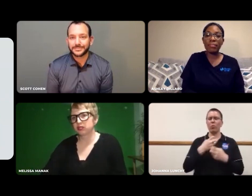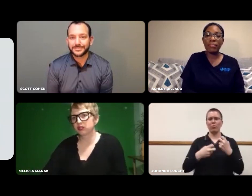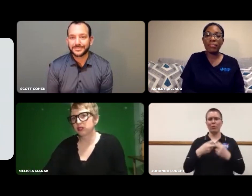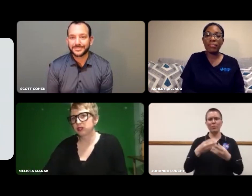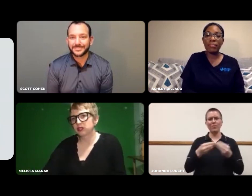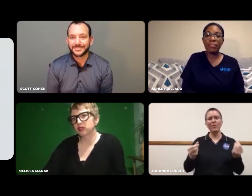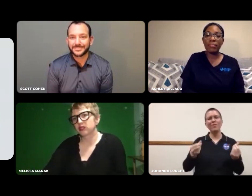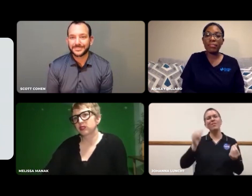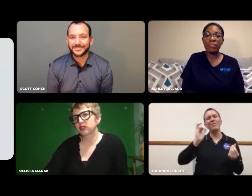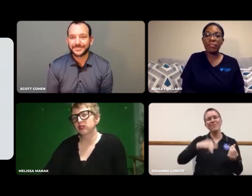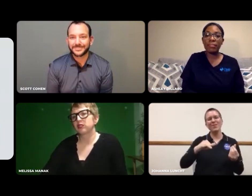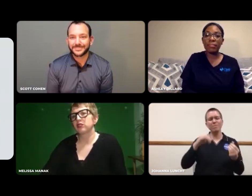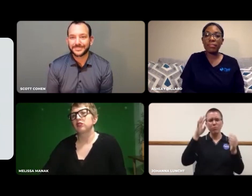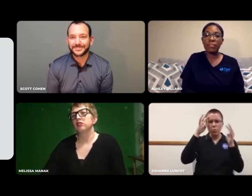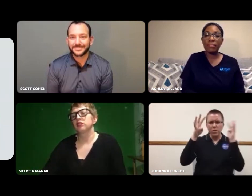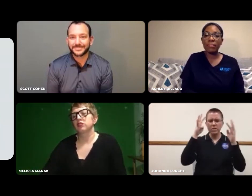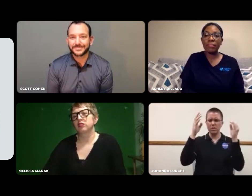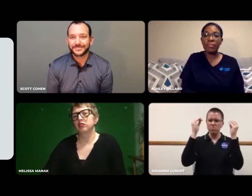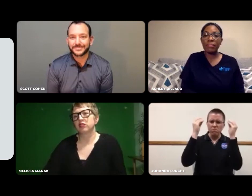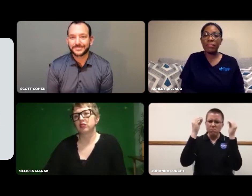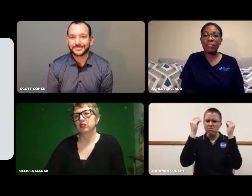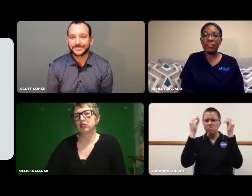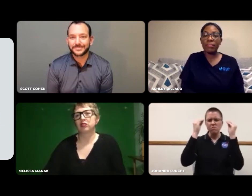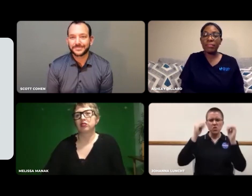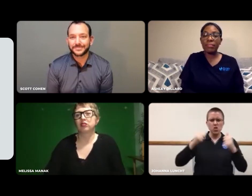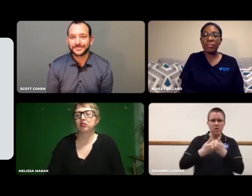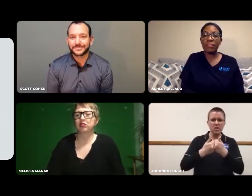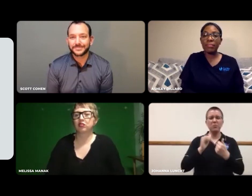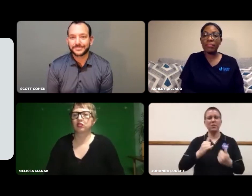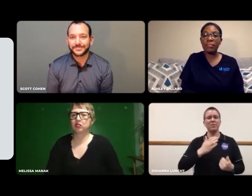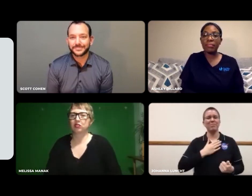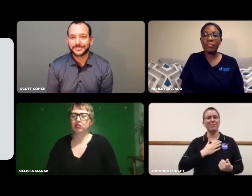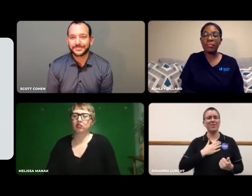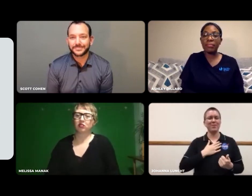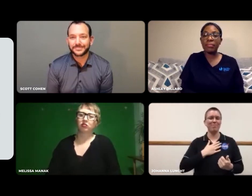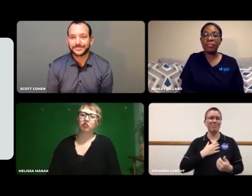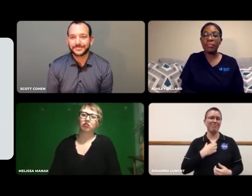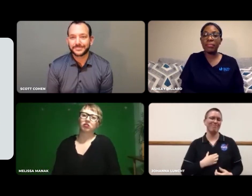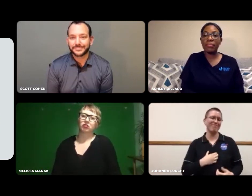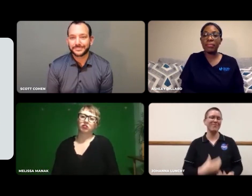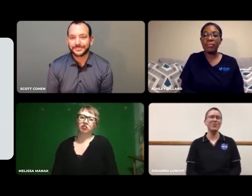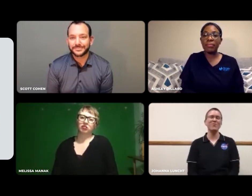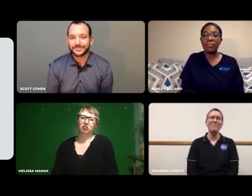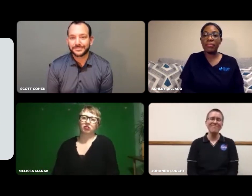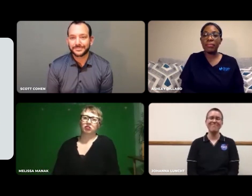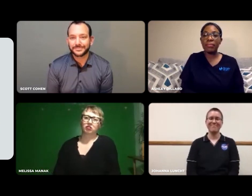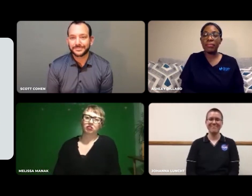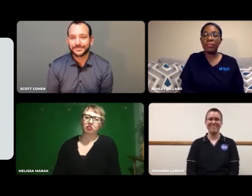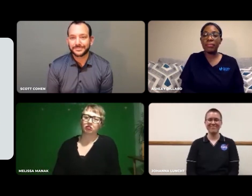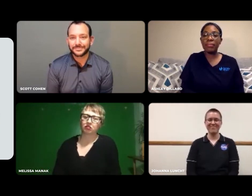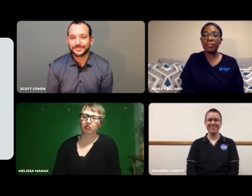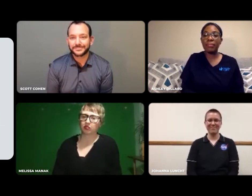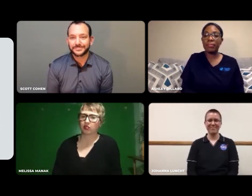My light bulb moment came down to problem solving, creative thinking, and figuring out challenges.